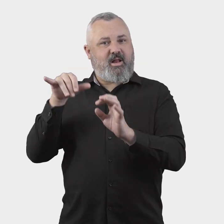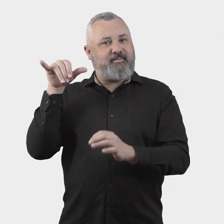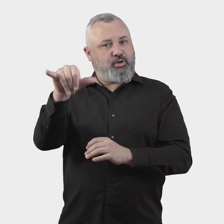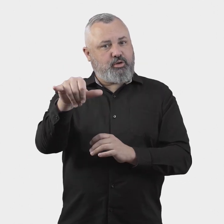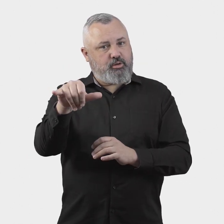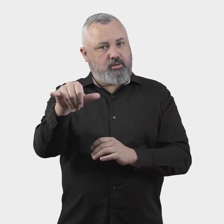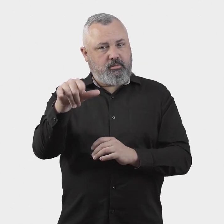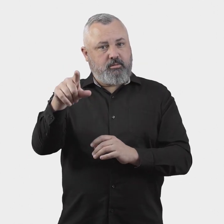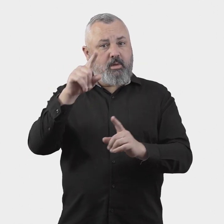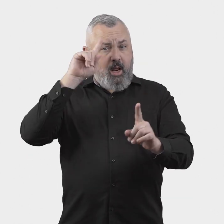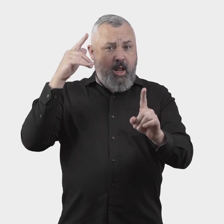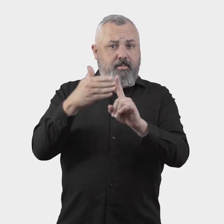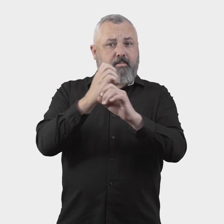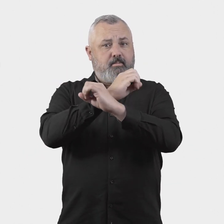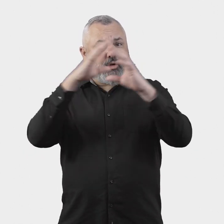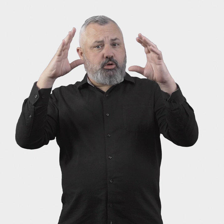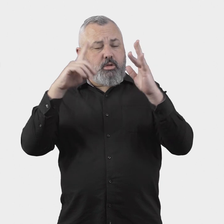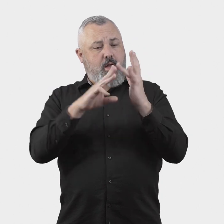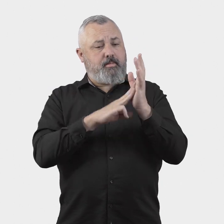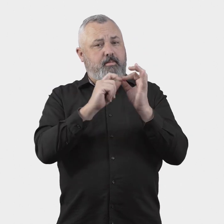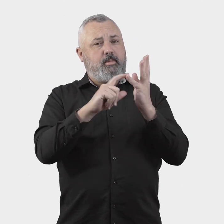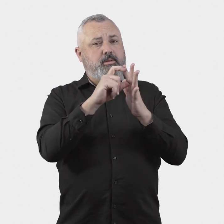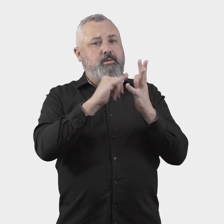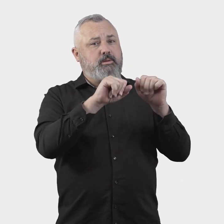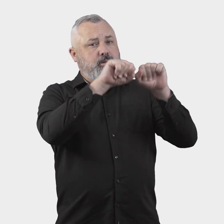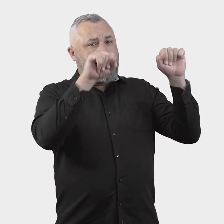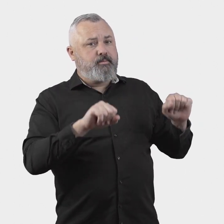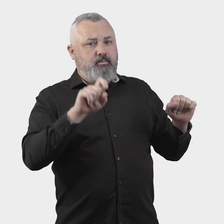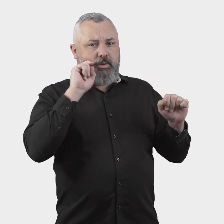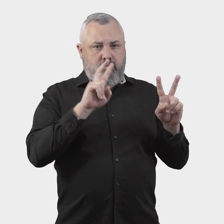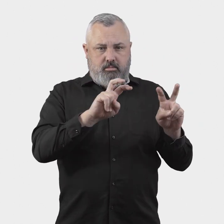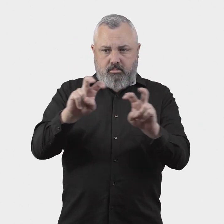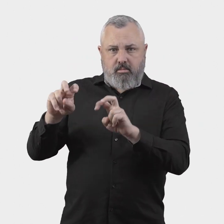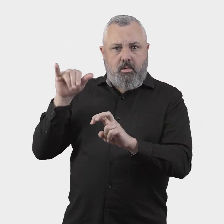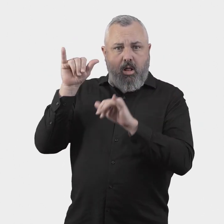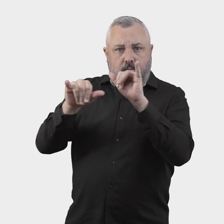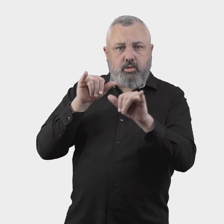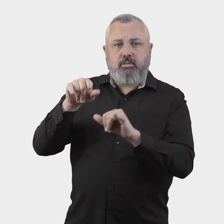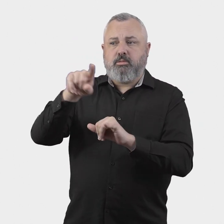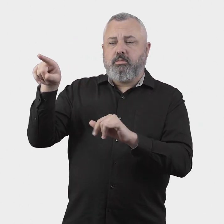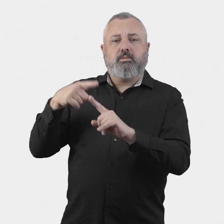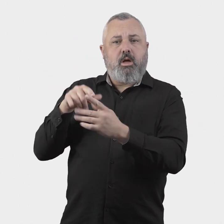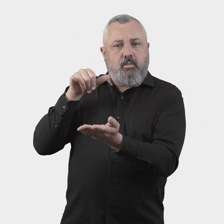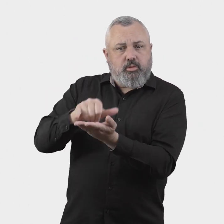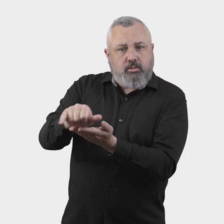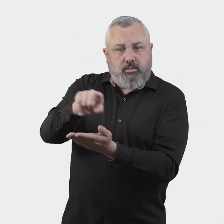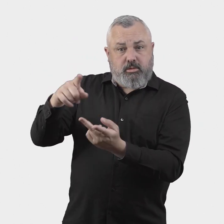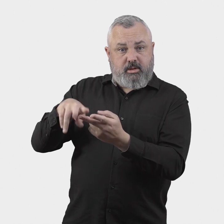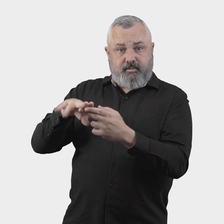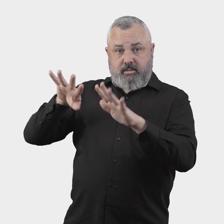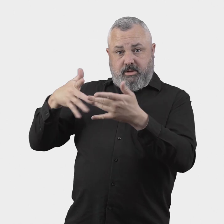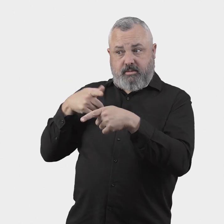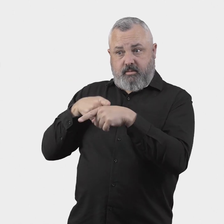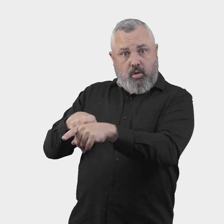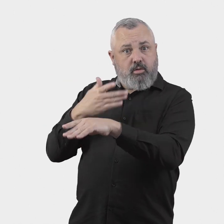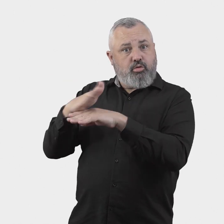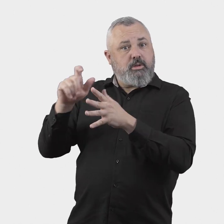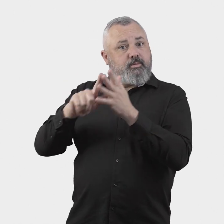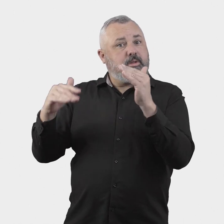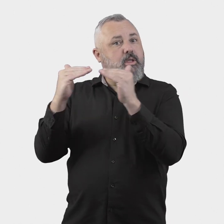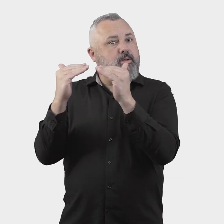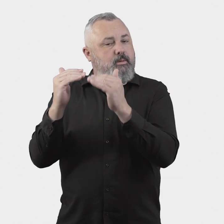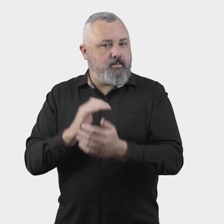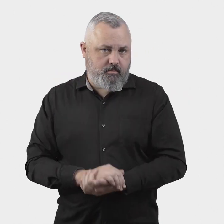new aviation-specific disability standards, which will apply to both airlines and airports.